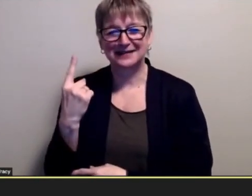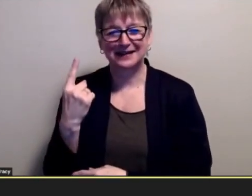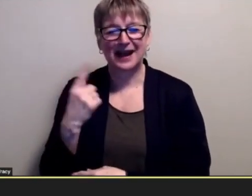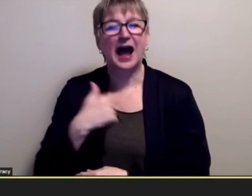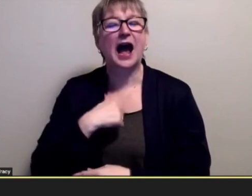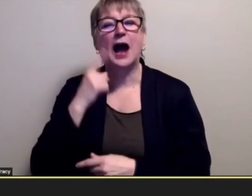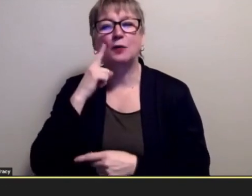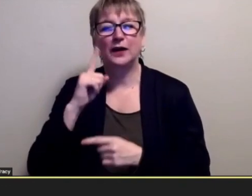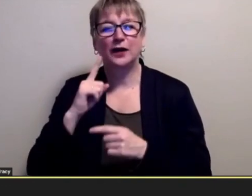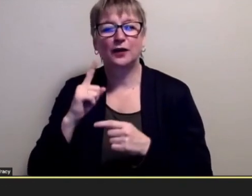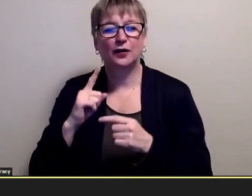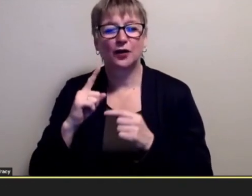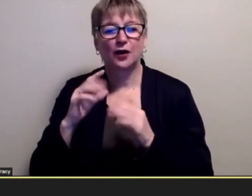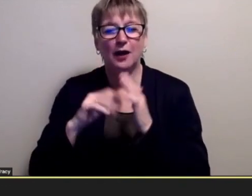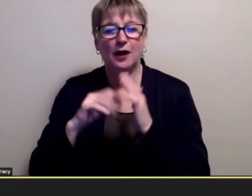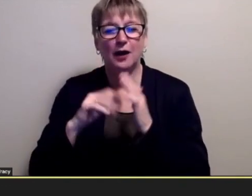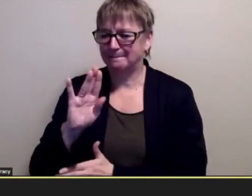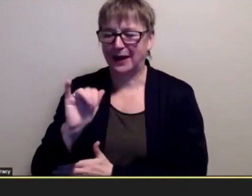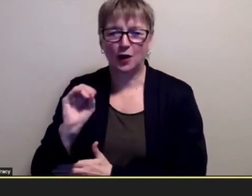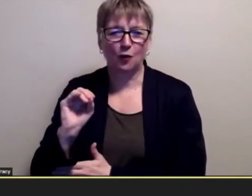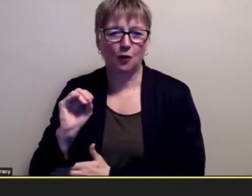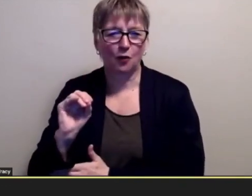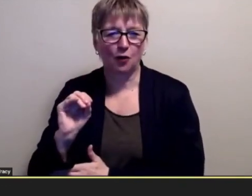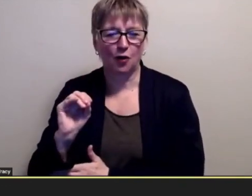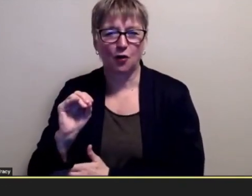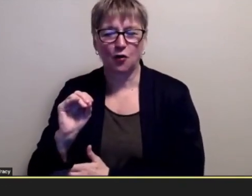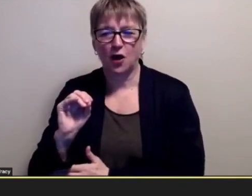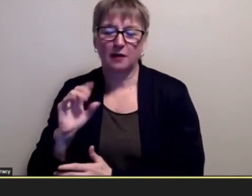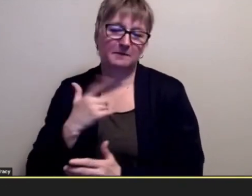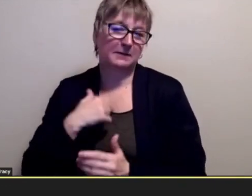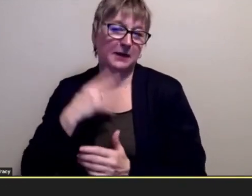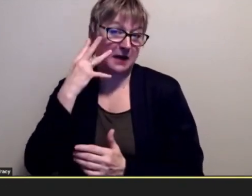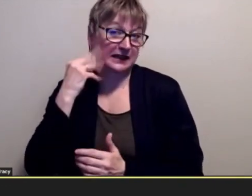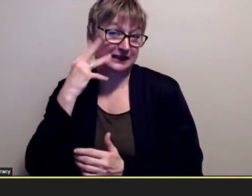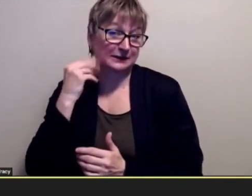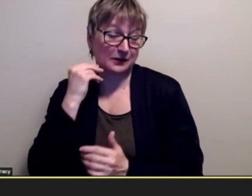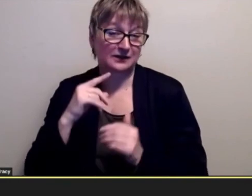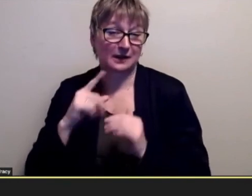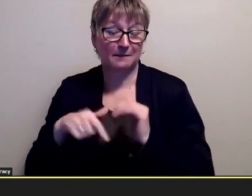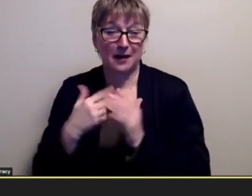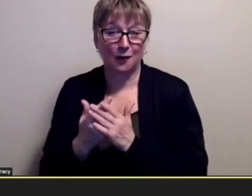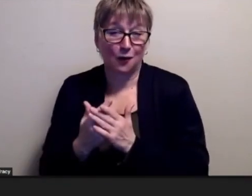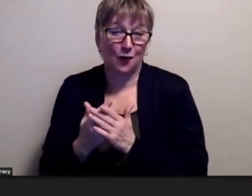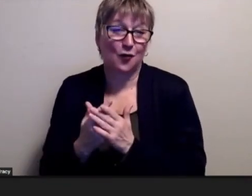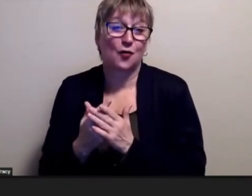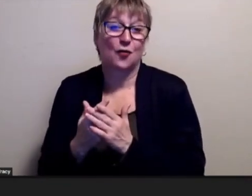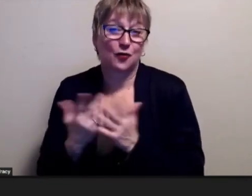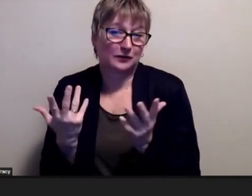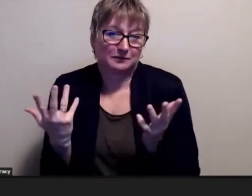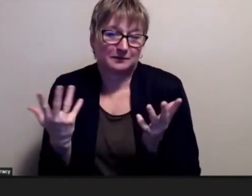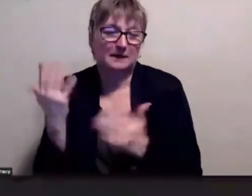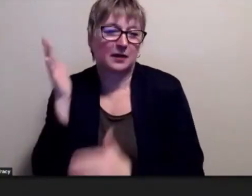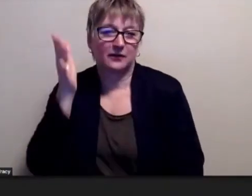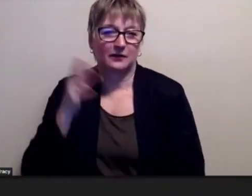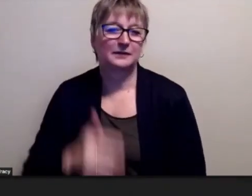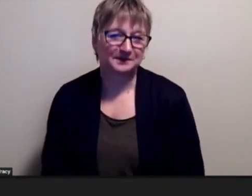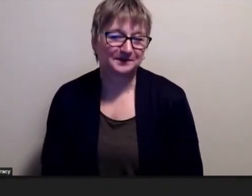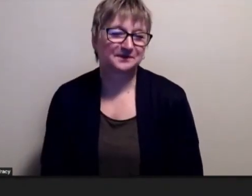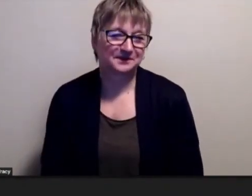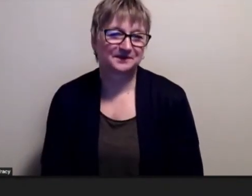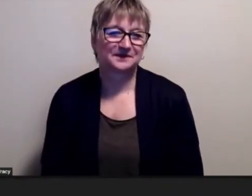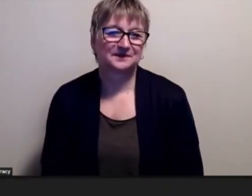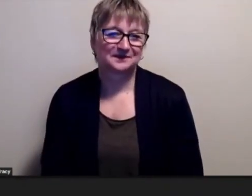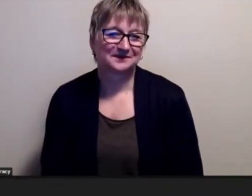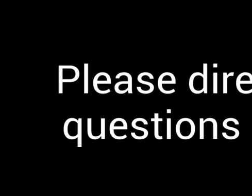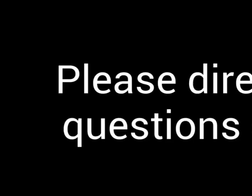a biopic about you know uh my skin to the uh at home one day and wonderful wonderful